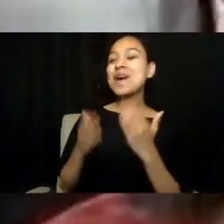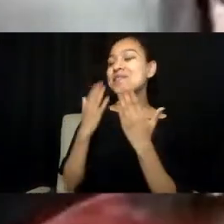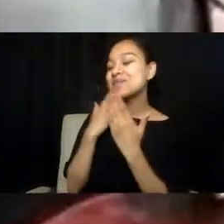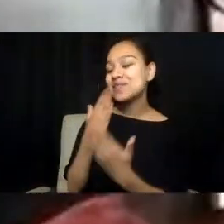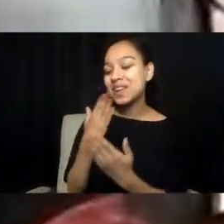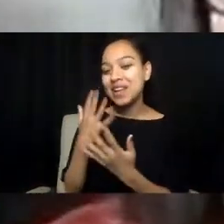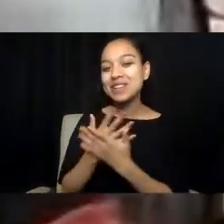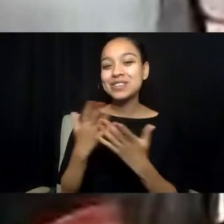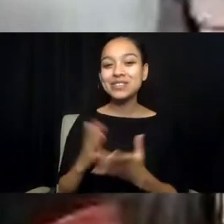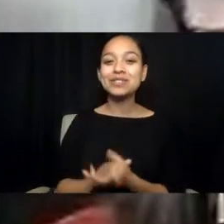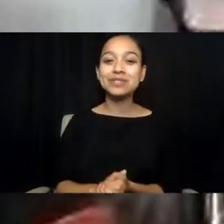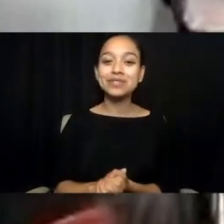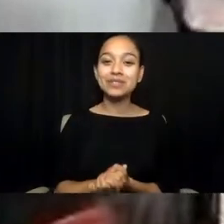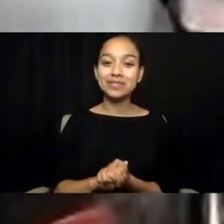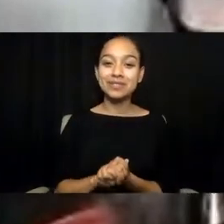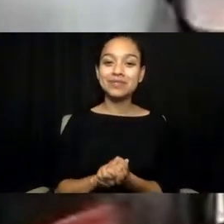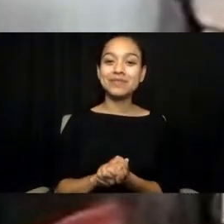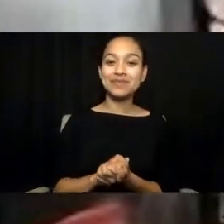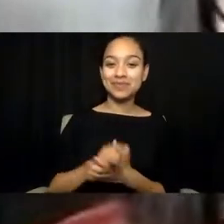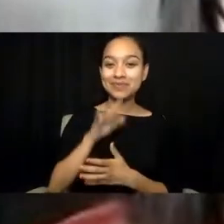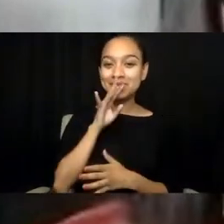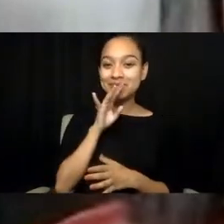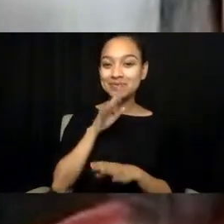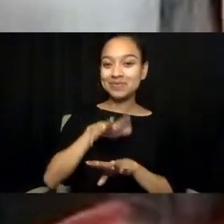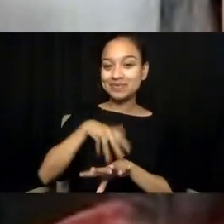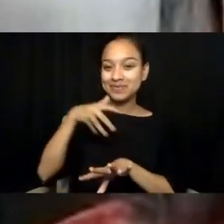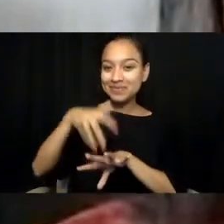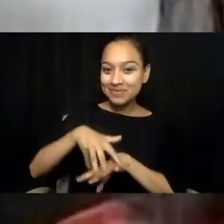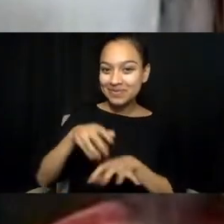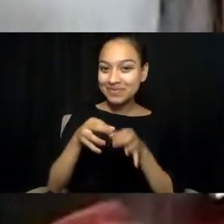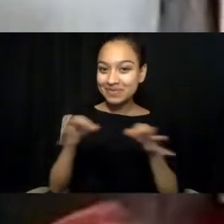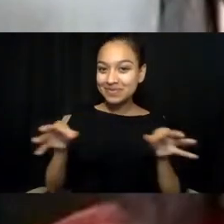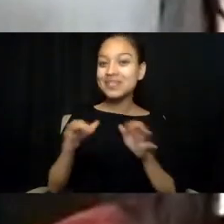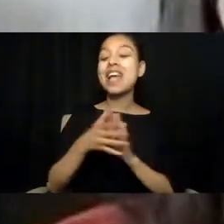Chokma. Saholhchifoat Shelby. Hello. My name is Shelby.